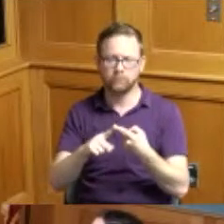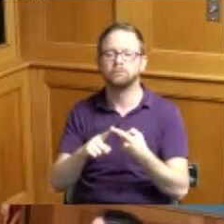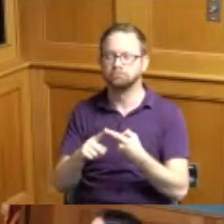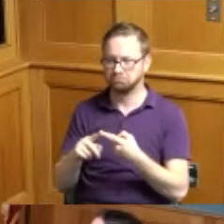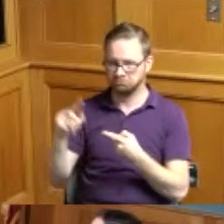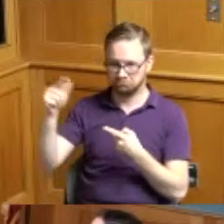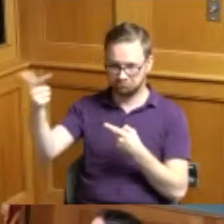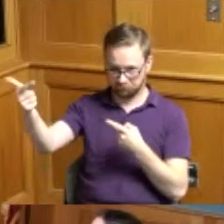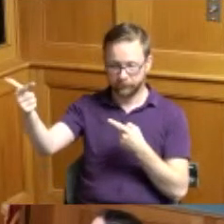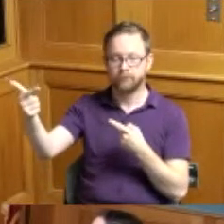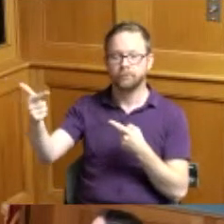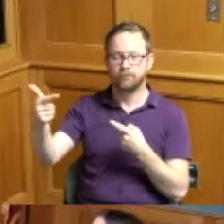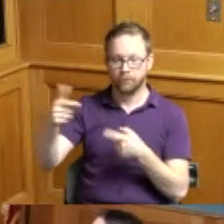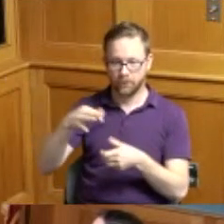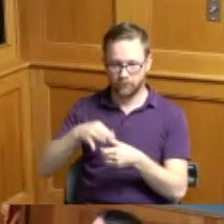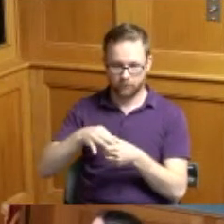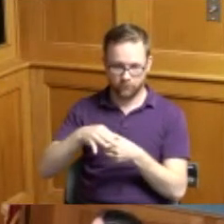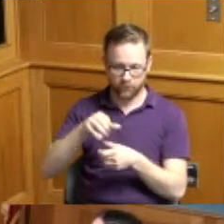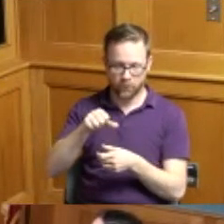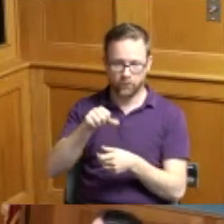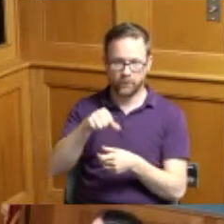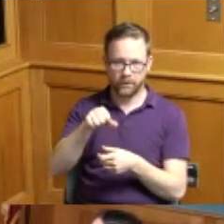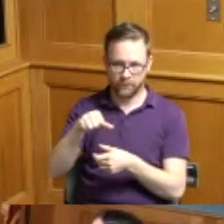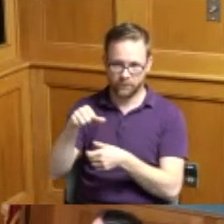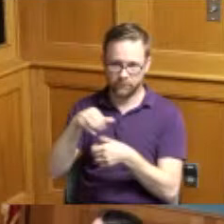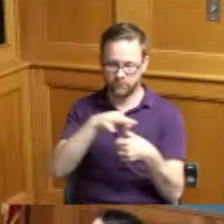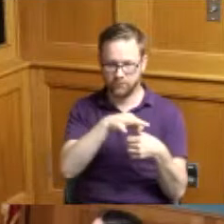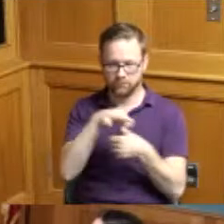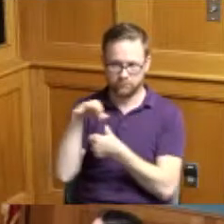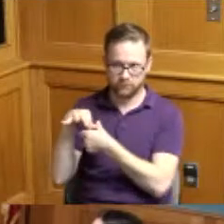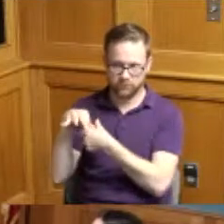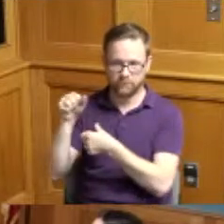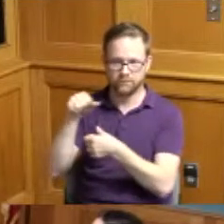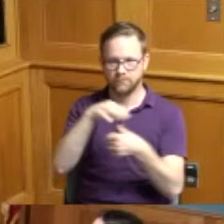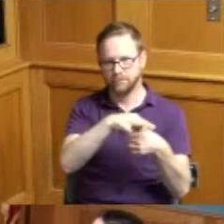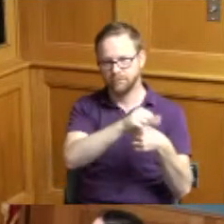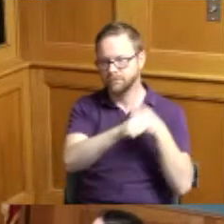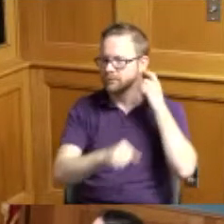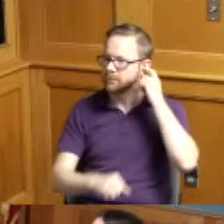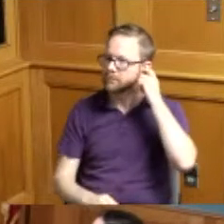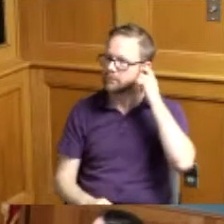Commissioner summer Dumas Commissioner Reese yes Commissioner yes thank you thank you thank you